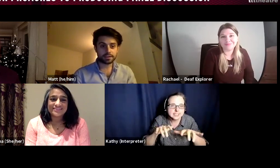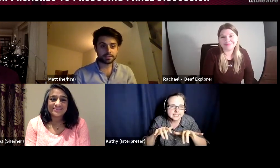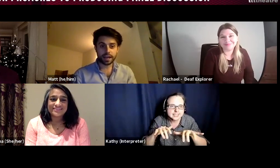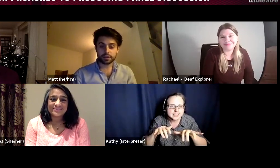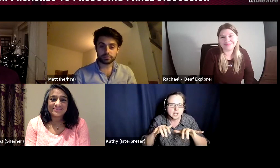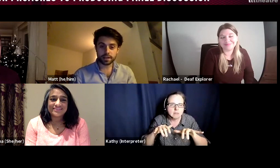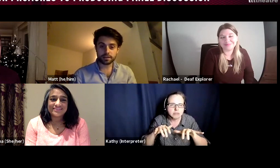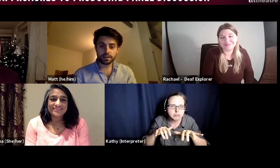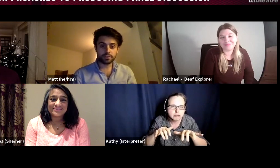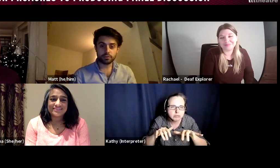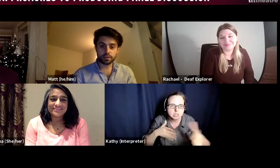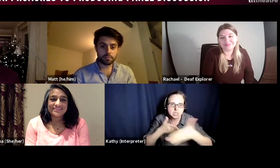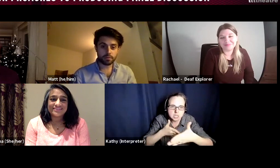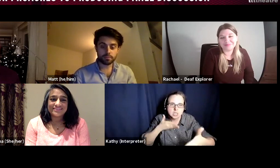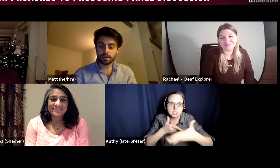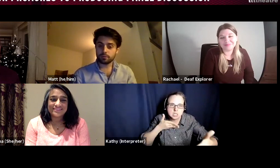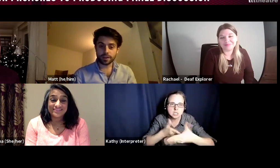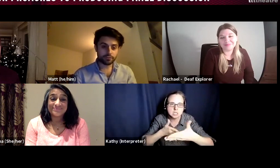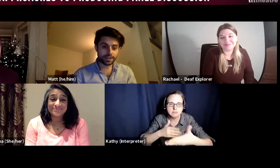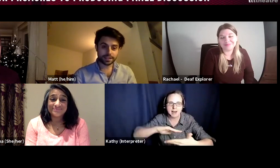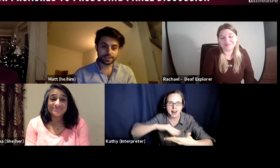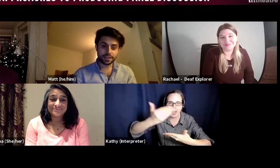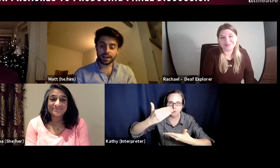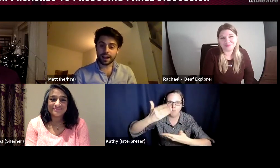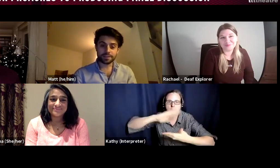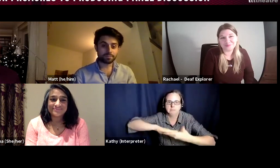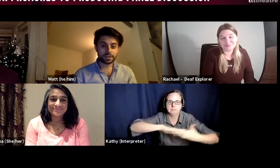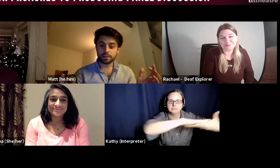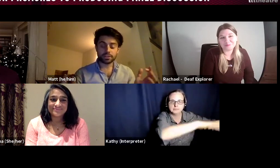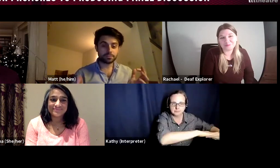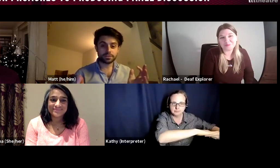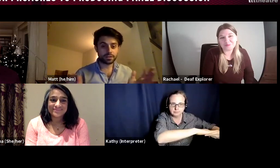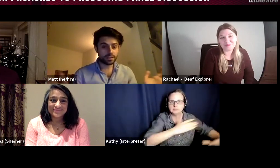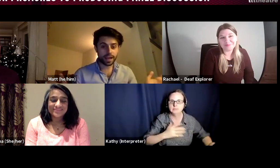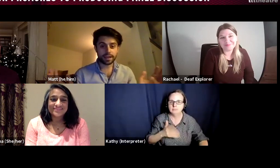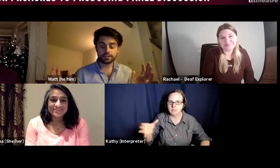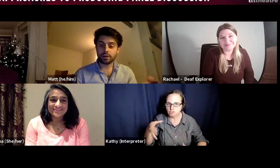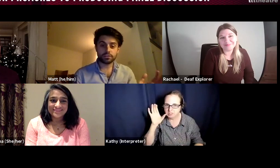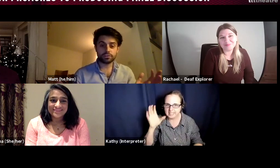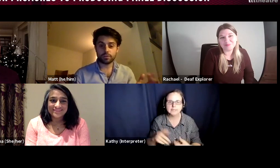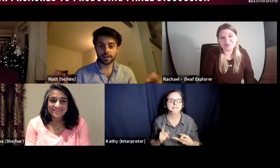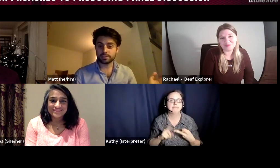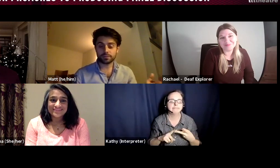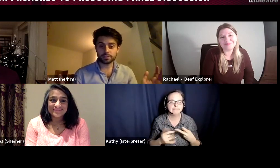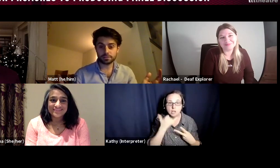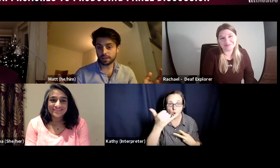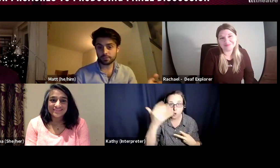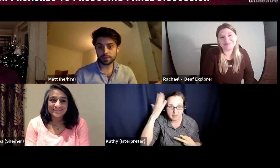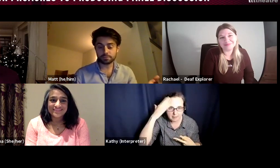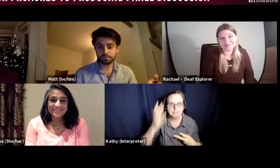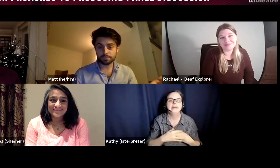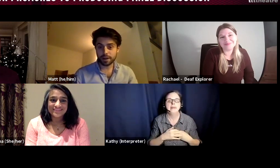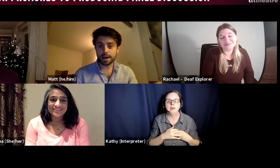having a drink, calling your Mum, whatever it is, sometimes it is a hard job and it just feels crap,